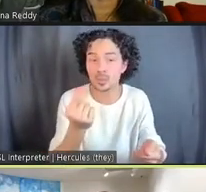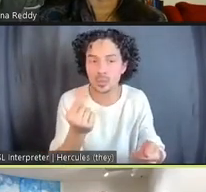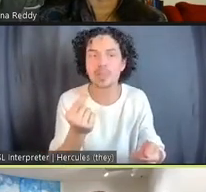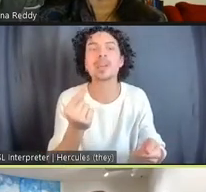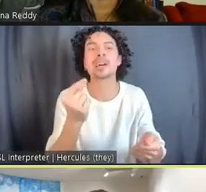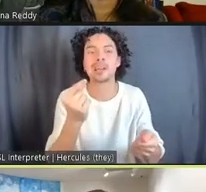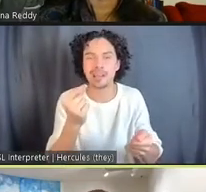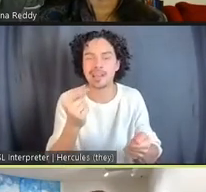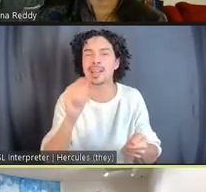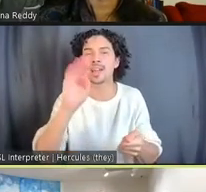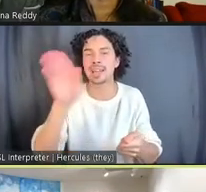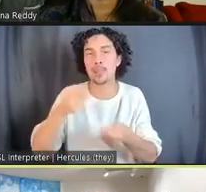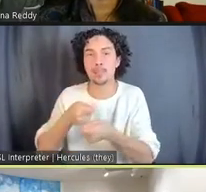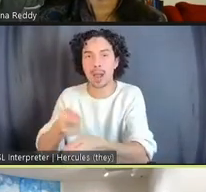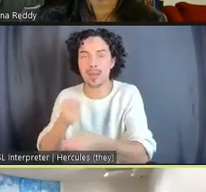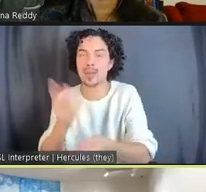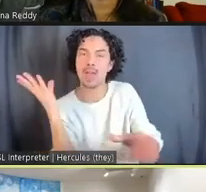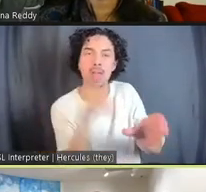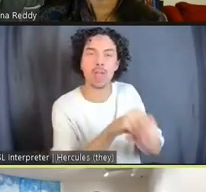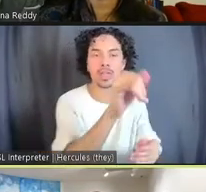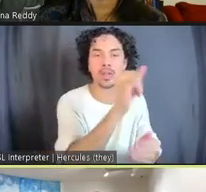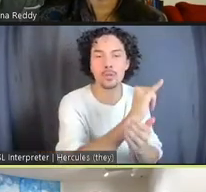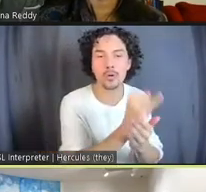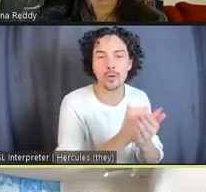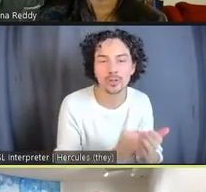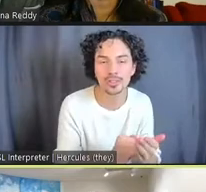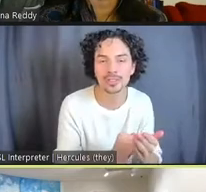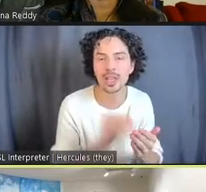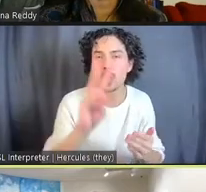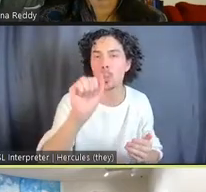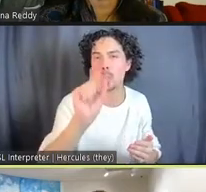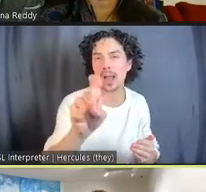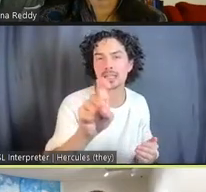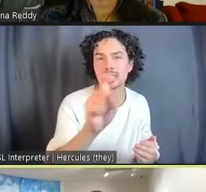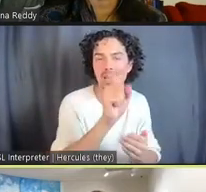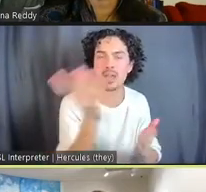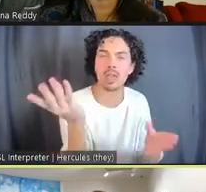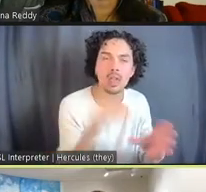His labor is actually part of this process, as well as the signature of the warden.